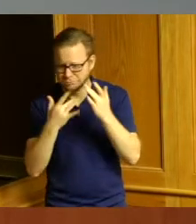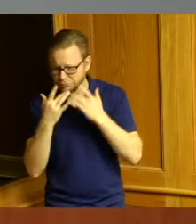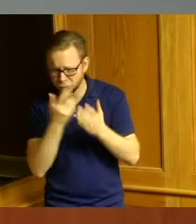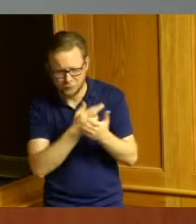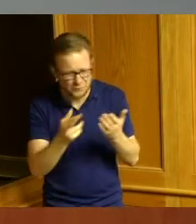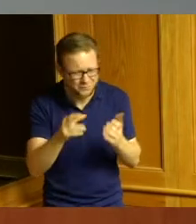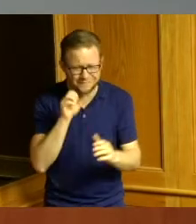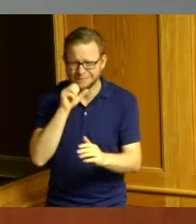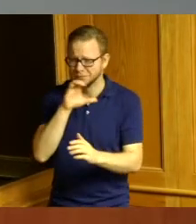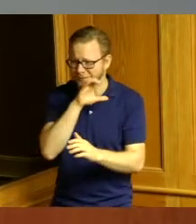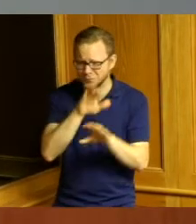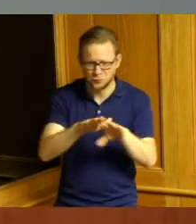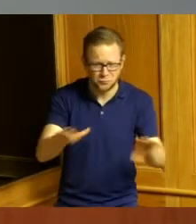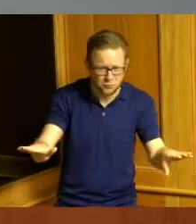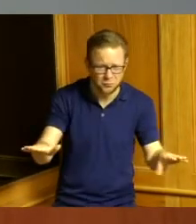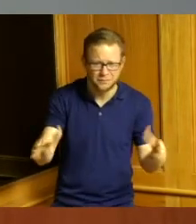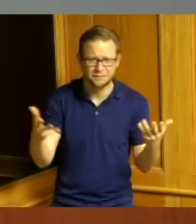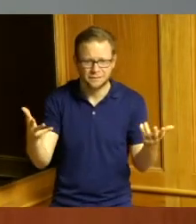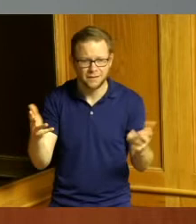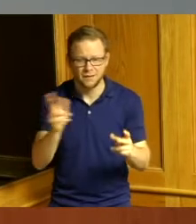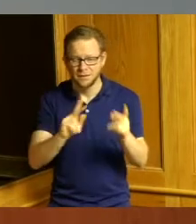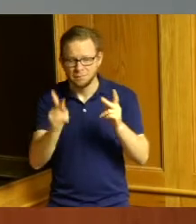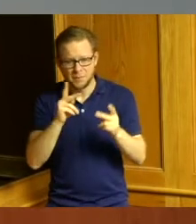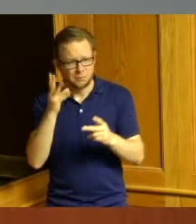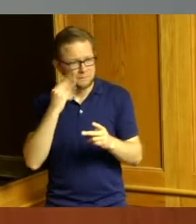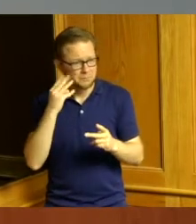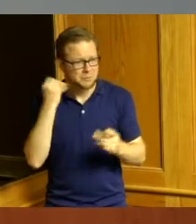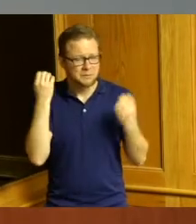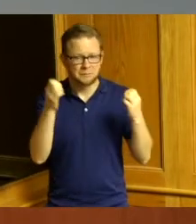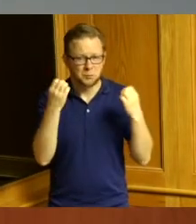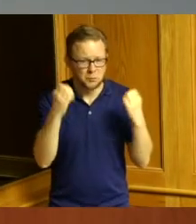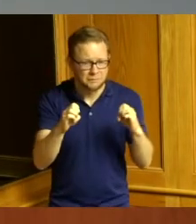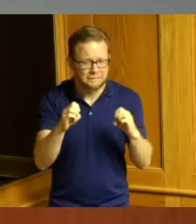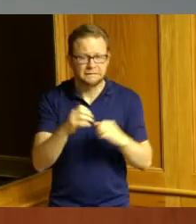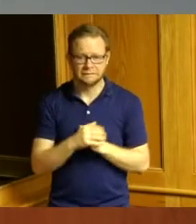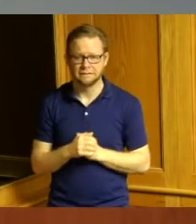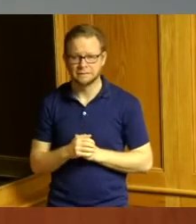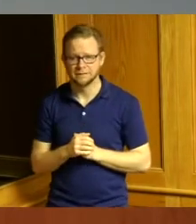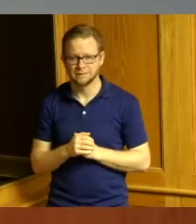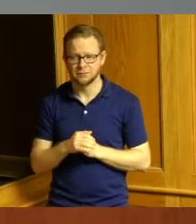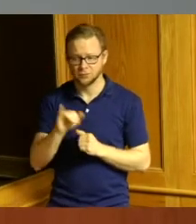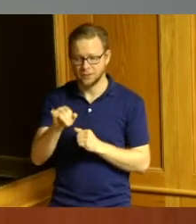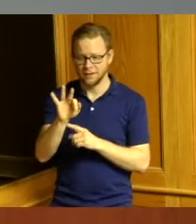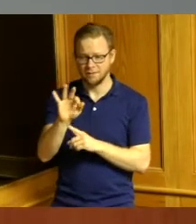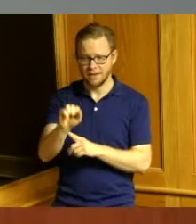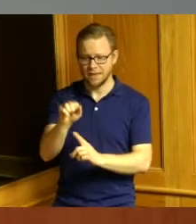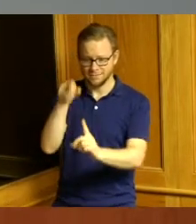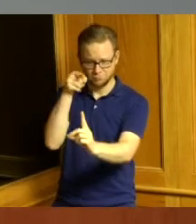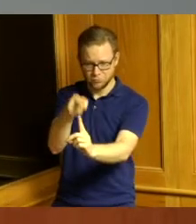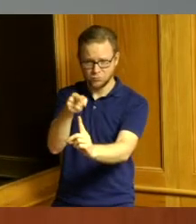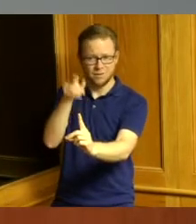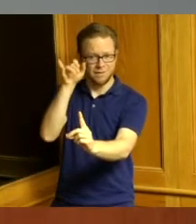children whether they're people in crisis JFS is the front line for the the county to respond